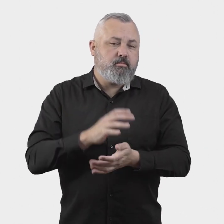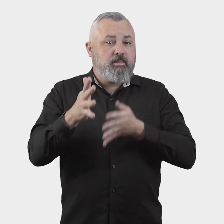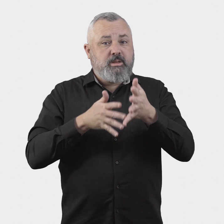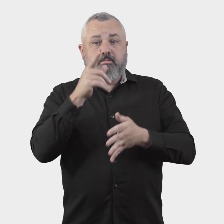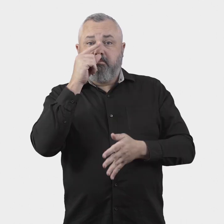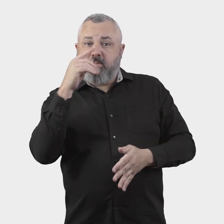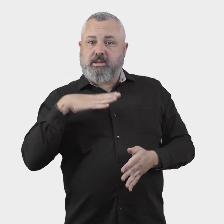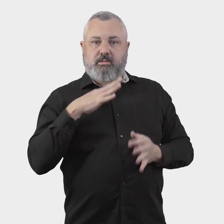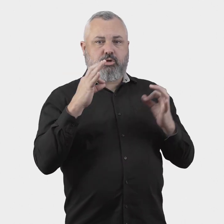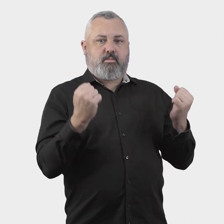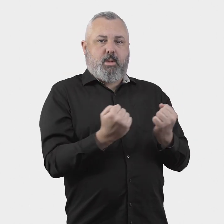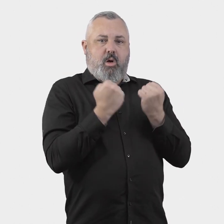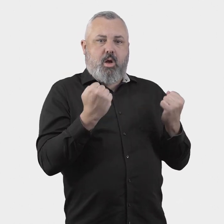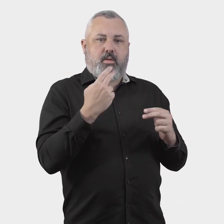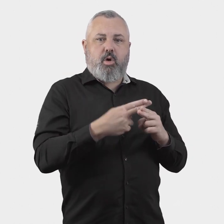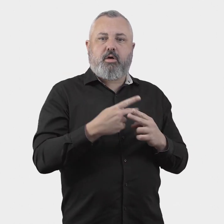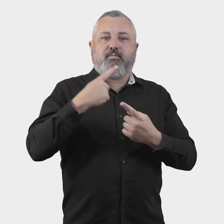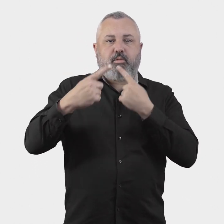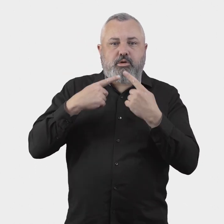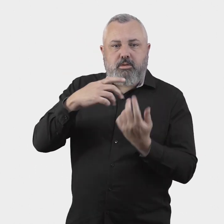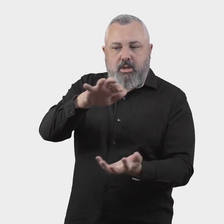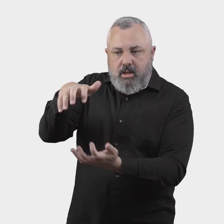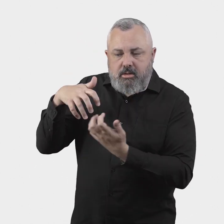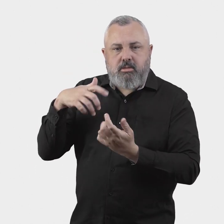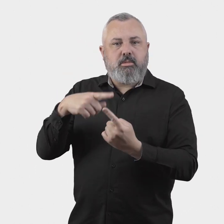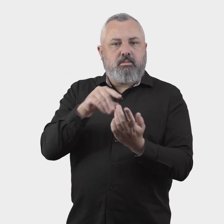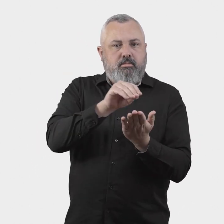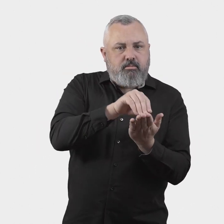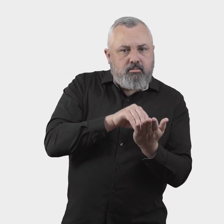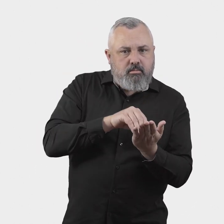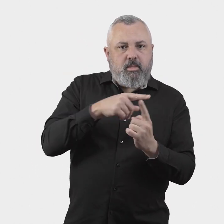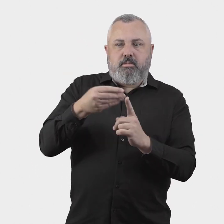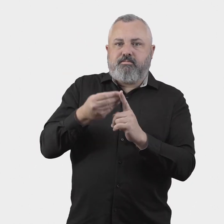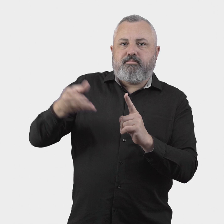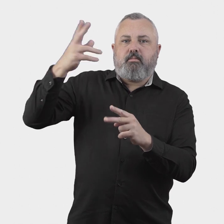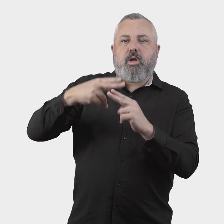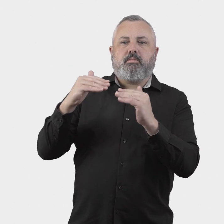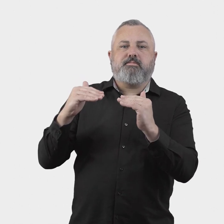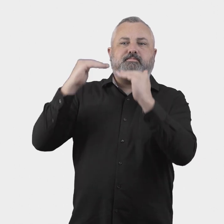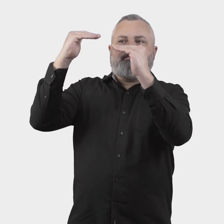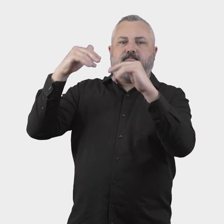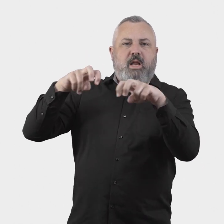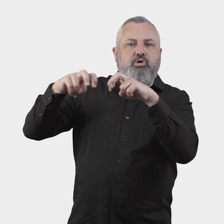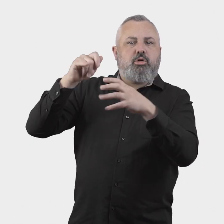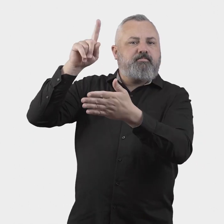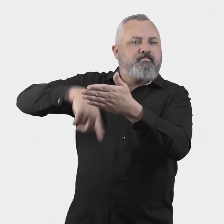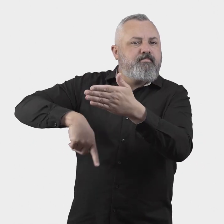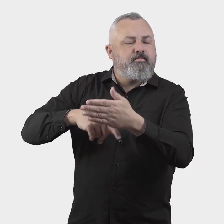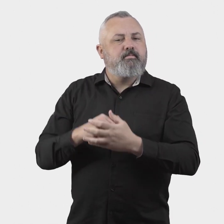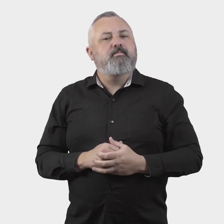To acquit this function, the ombudsperson may require specific powers to collect, compile and share information to be used for enforcement purposes.